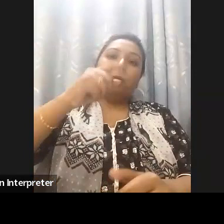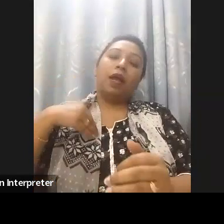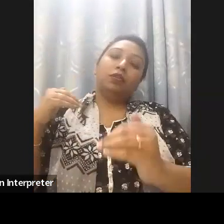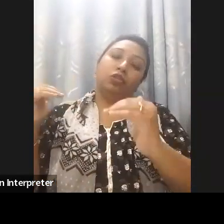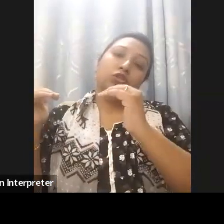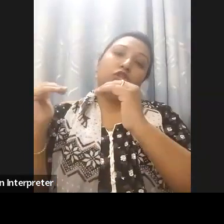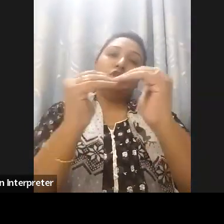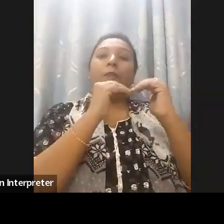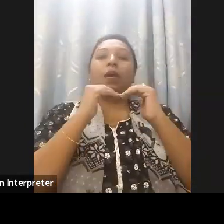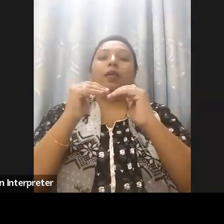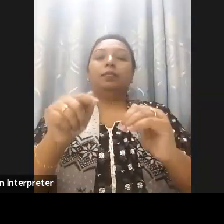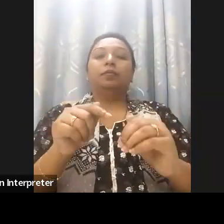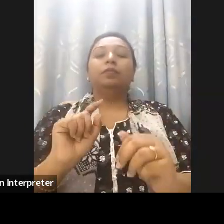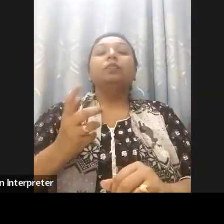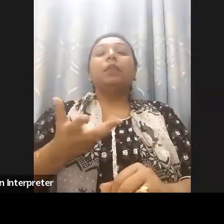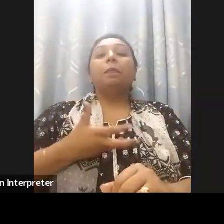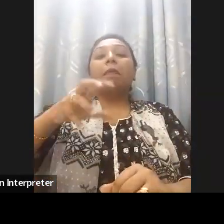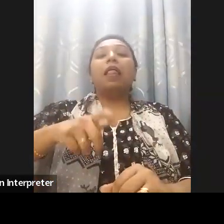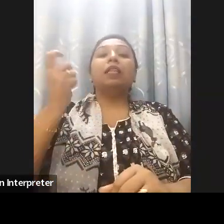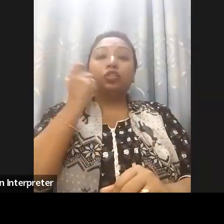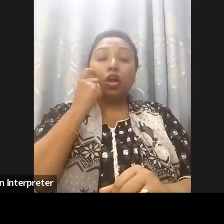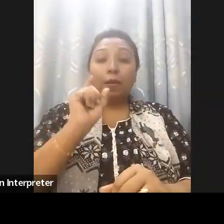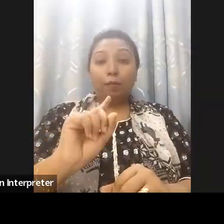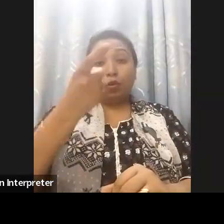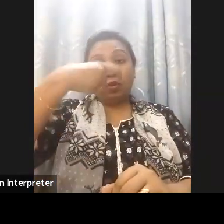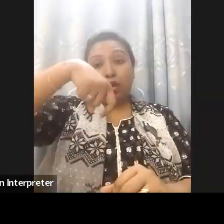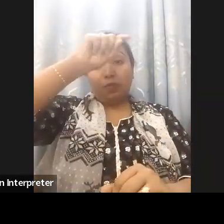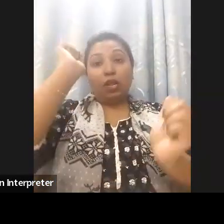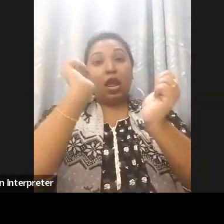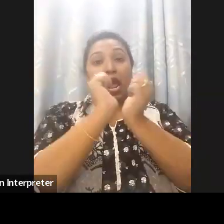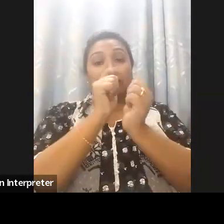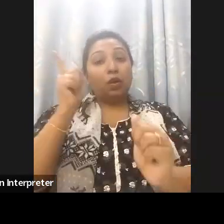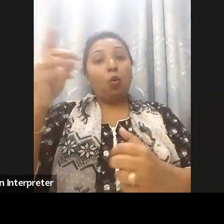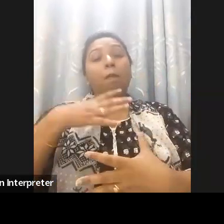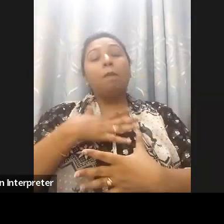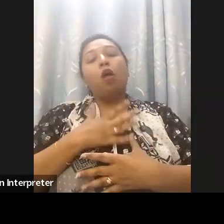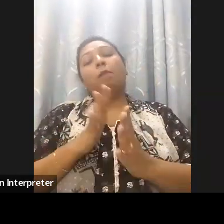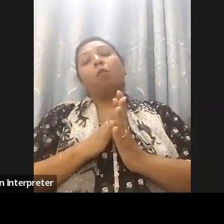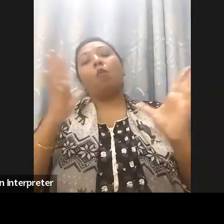prime minister of Bangladesh in 2008 and I'm one of the persons with disabilities who is leading